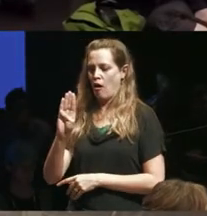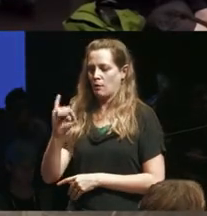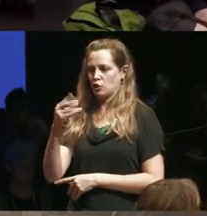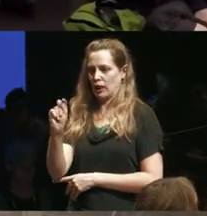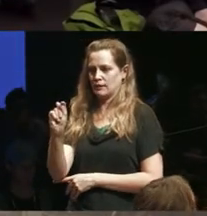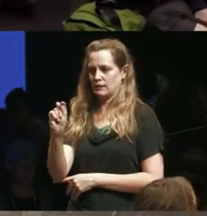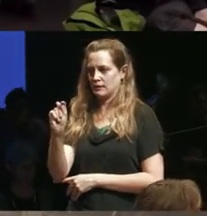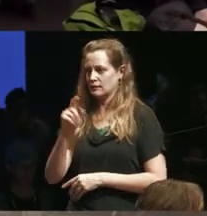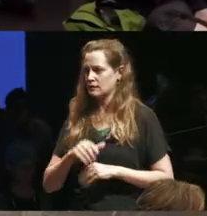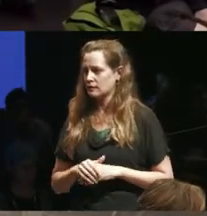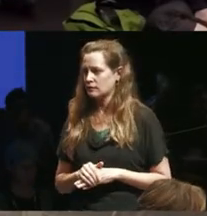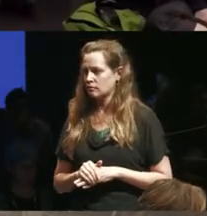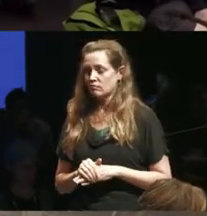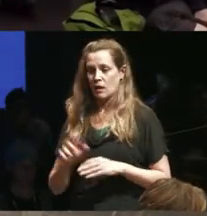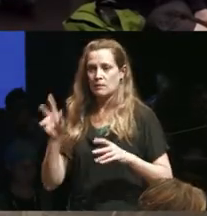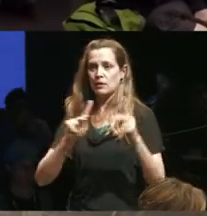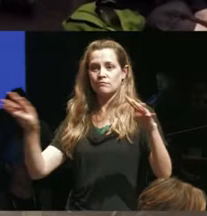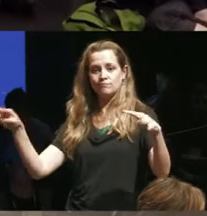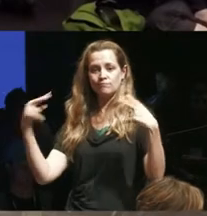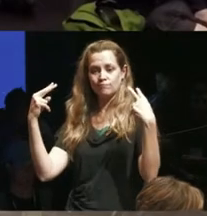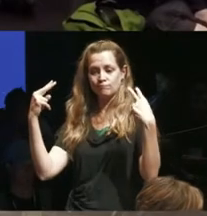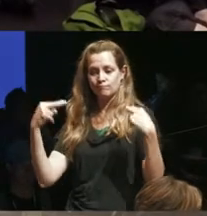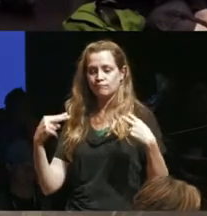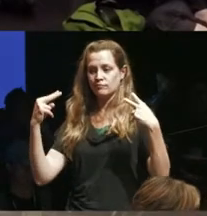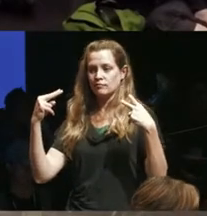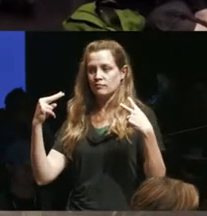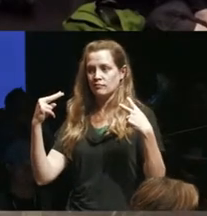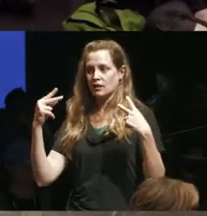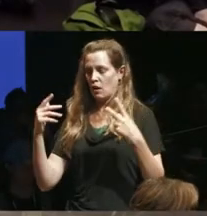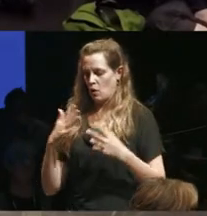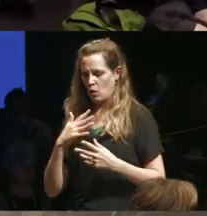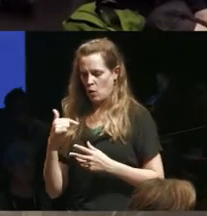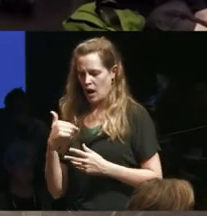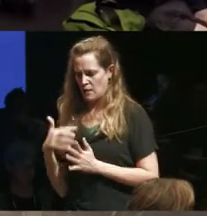when people look at us we we we remind them of their own vulnerabilities and so